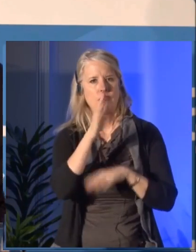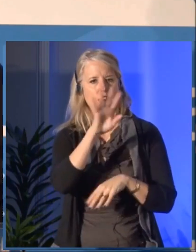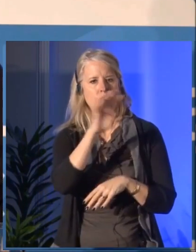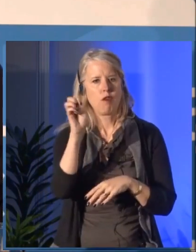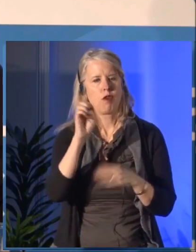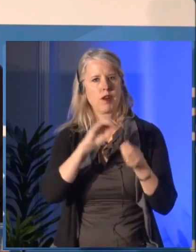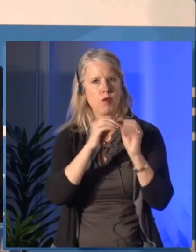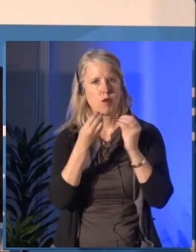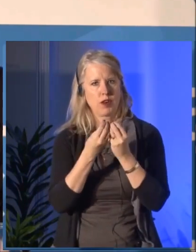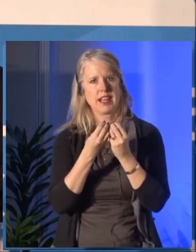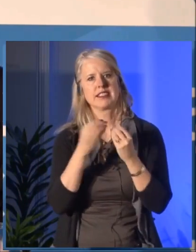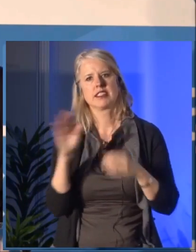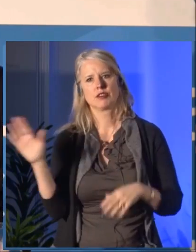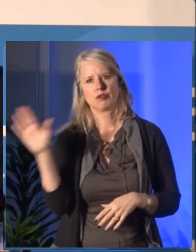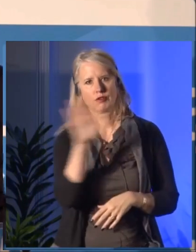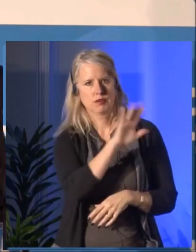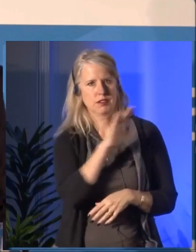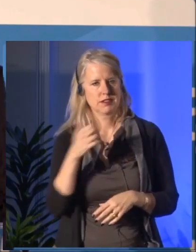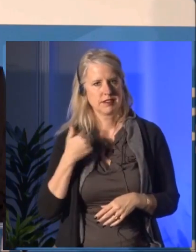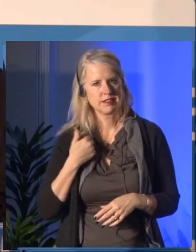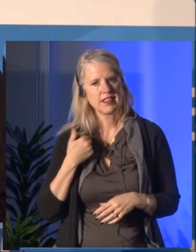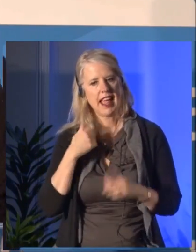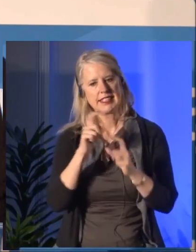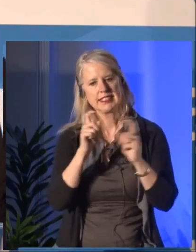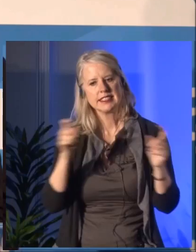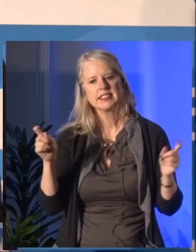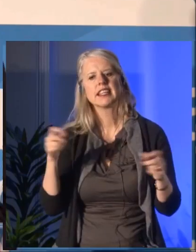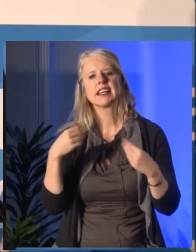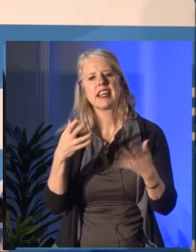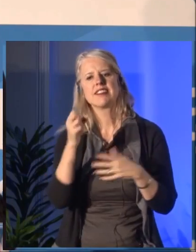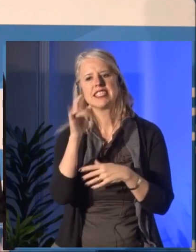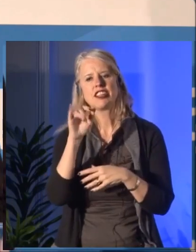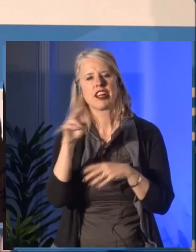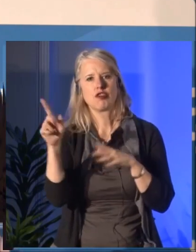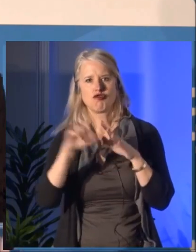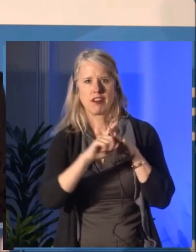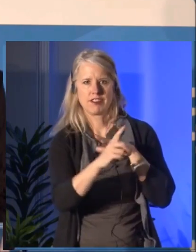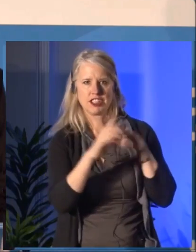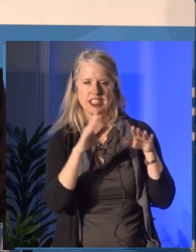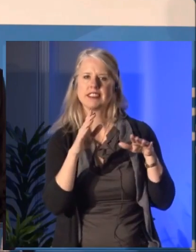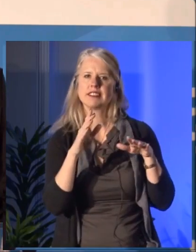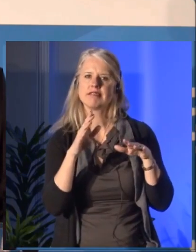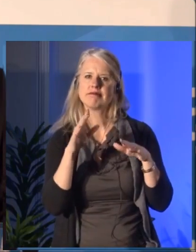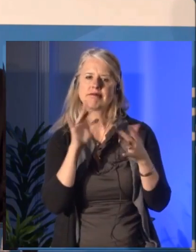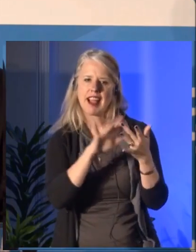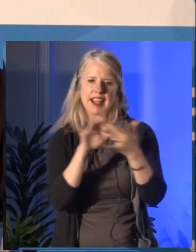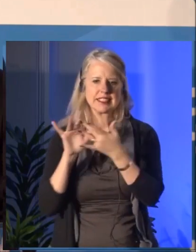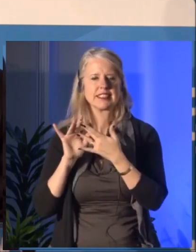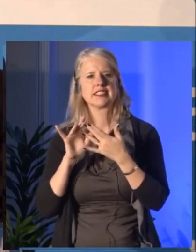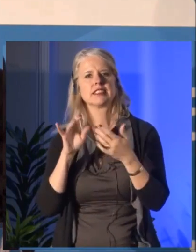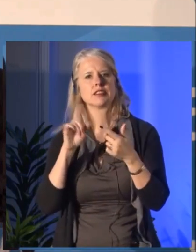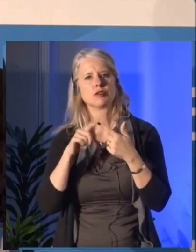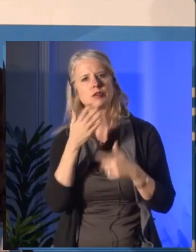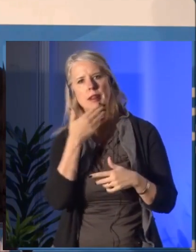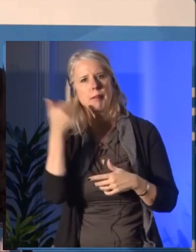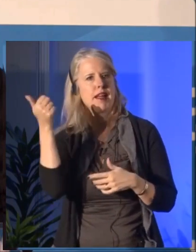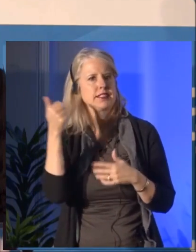see what Canadian culture is all about. Before the meeting started you may have seen some of the photos